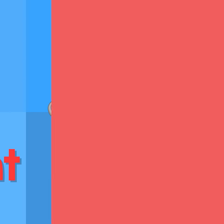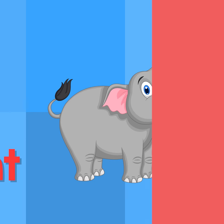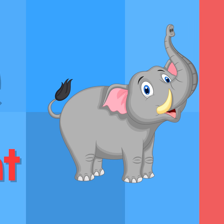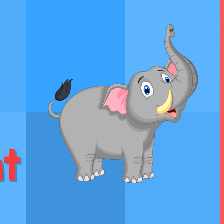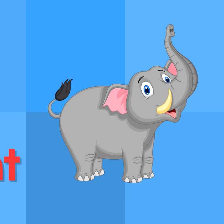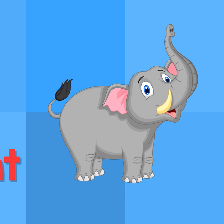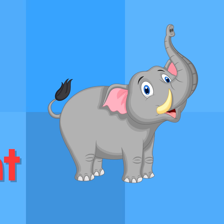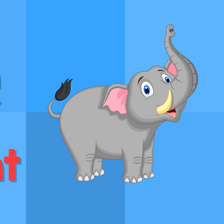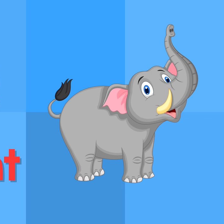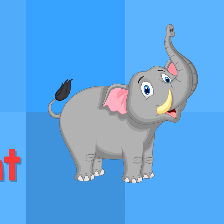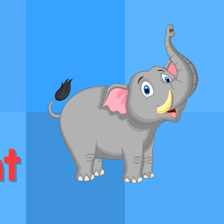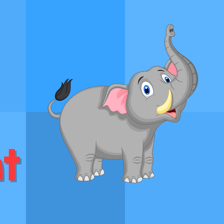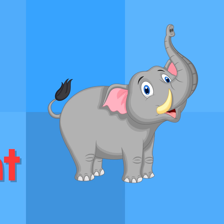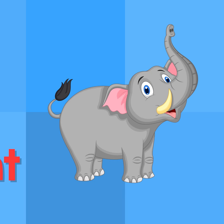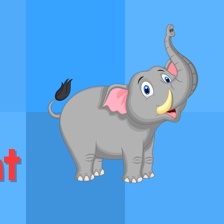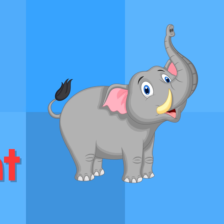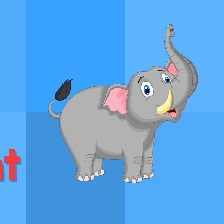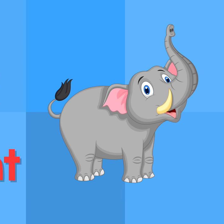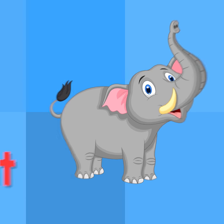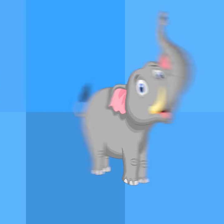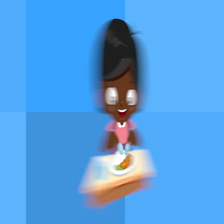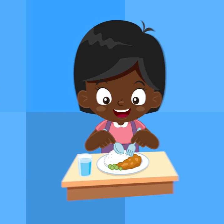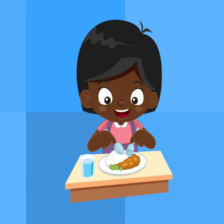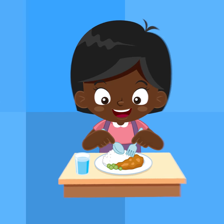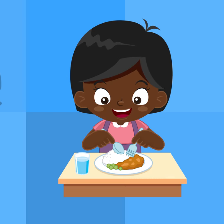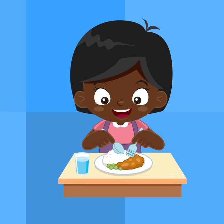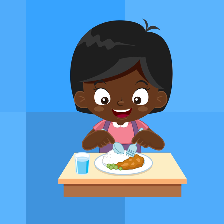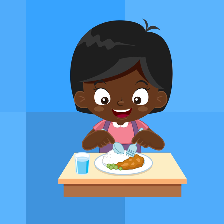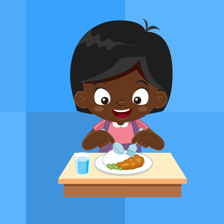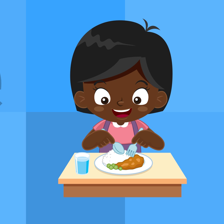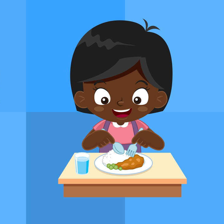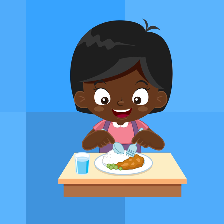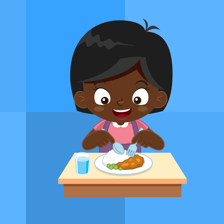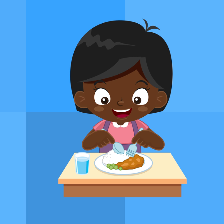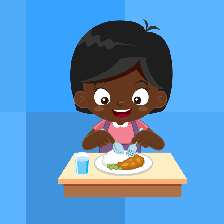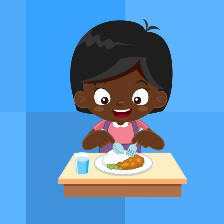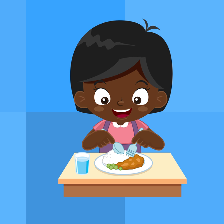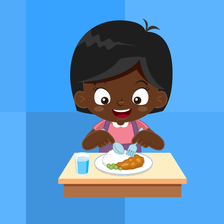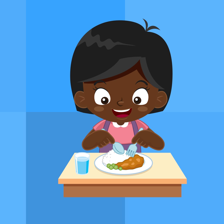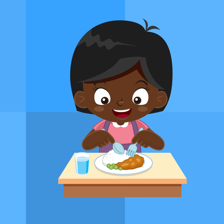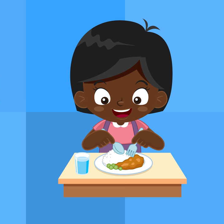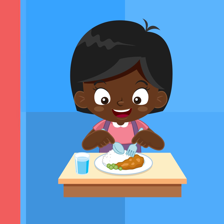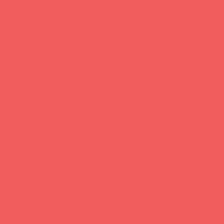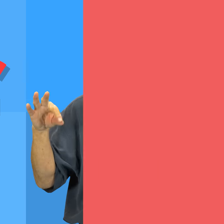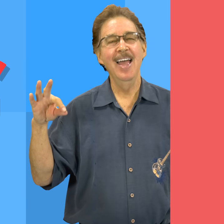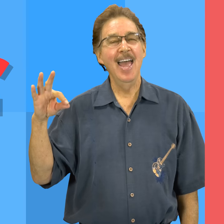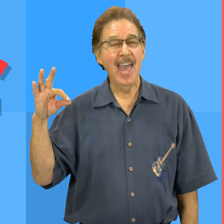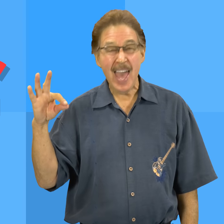/e/ /e/ elephant /e/ /e/ eat